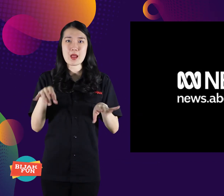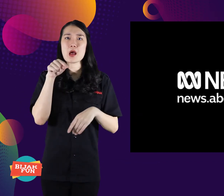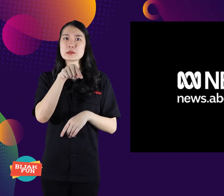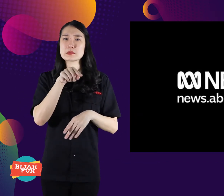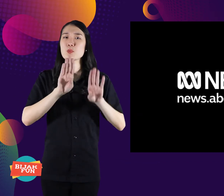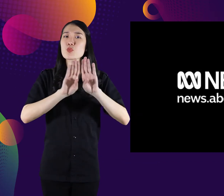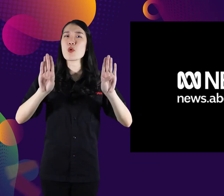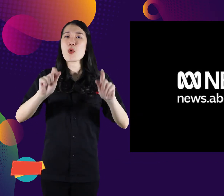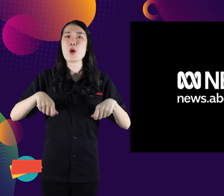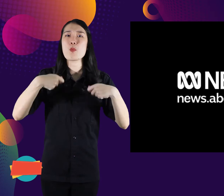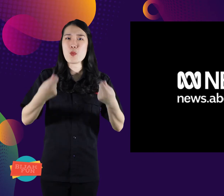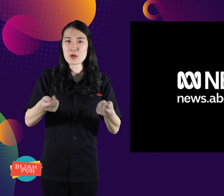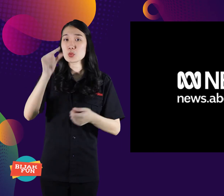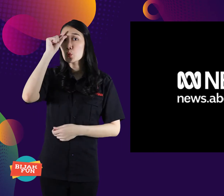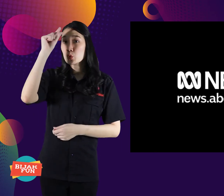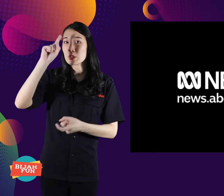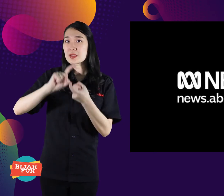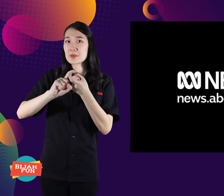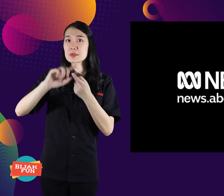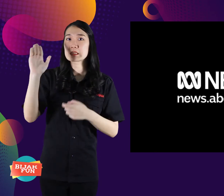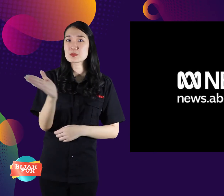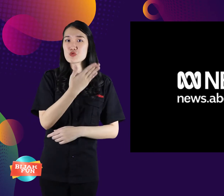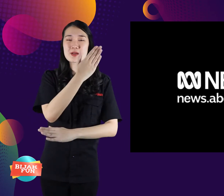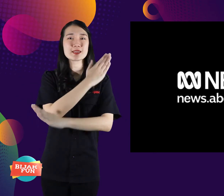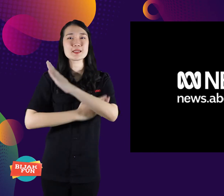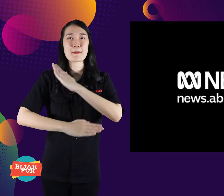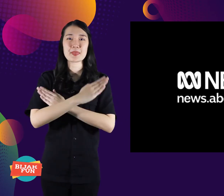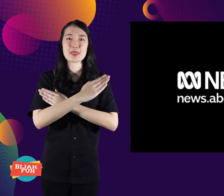Opening vacancies for disabilities.